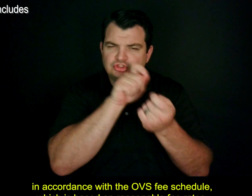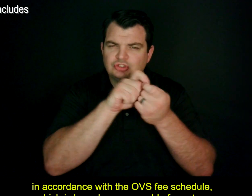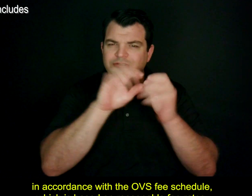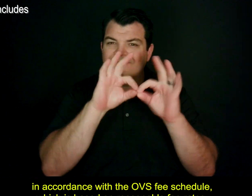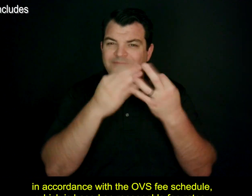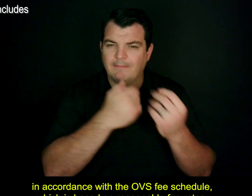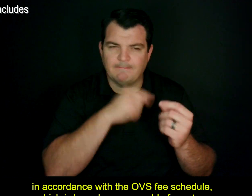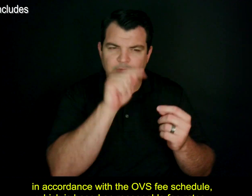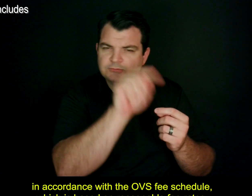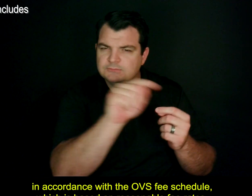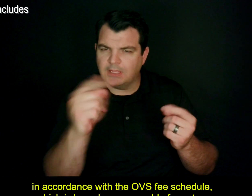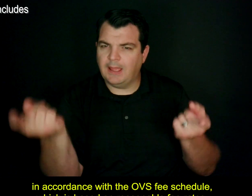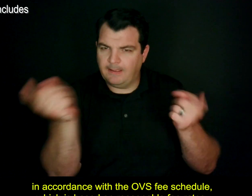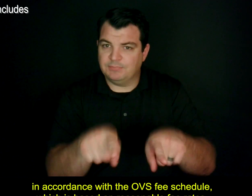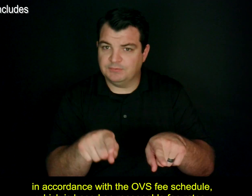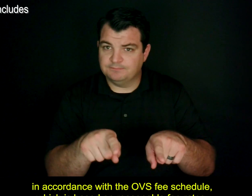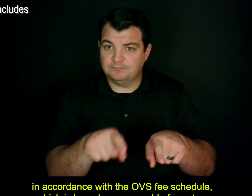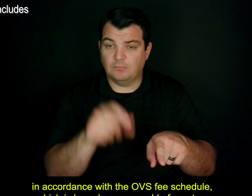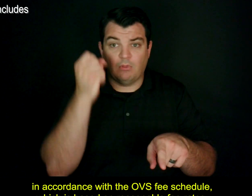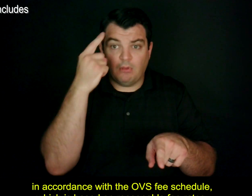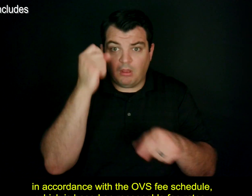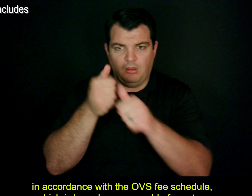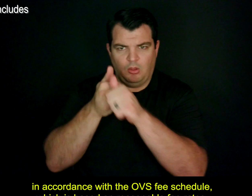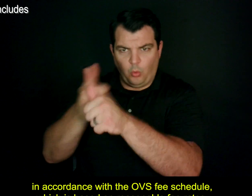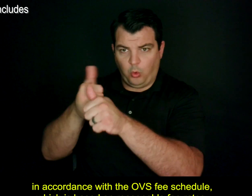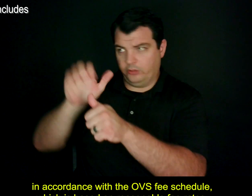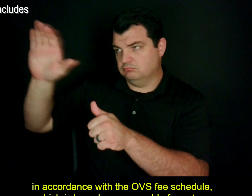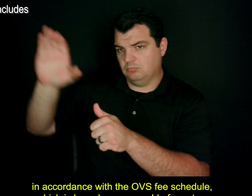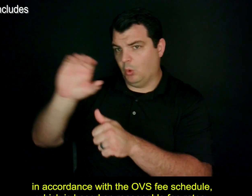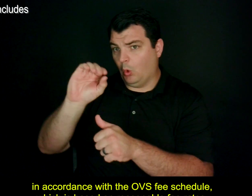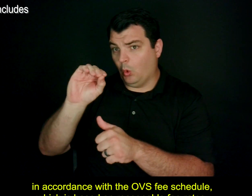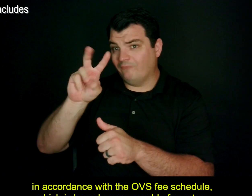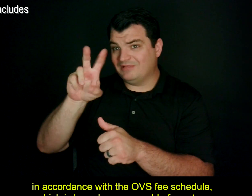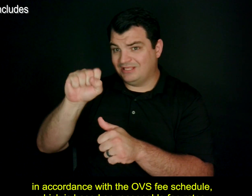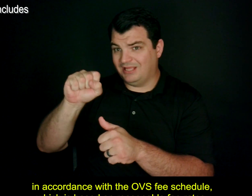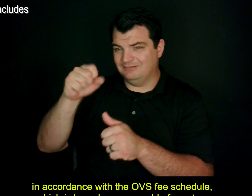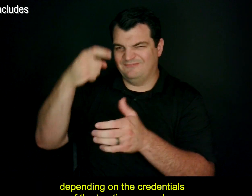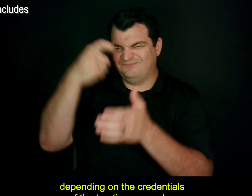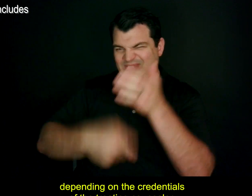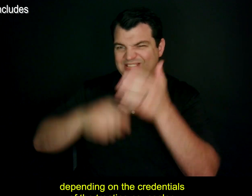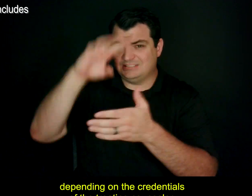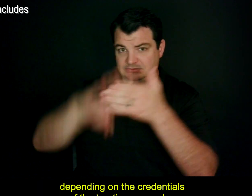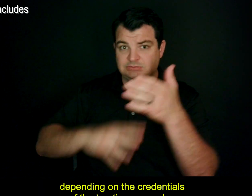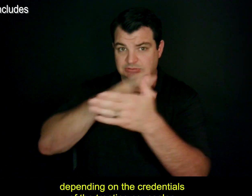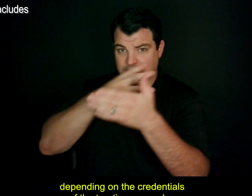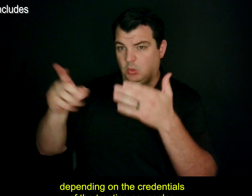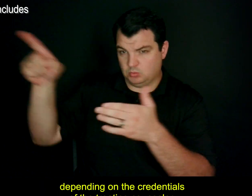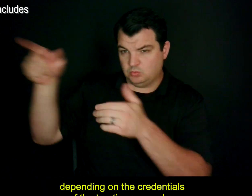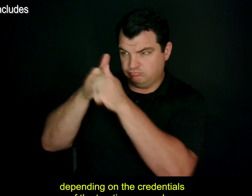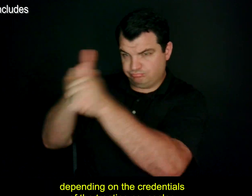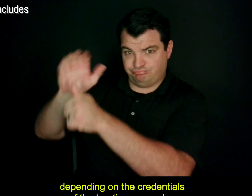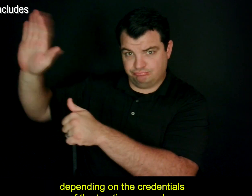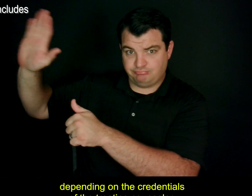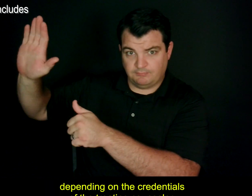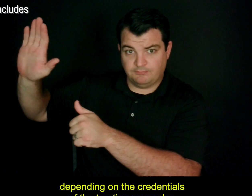in accordance with the OVS fee schedule, which is based on reasonable fee rates, depending on the credentials of the treating counselor.